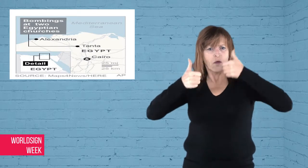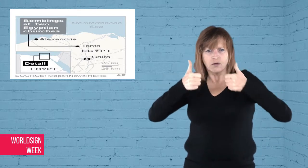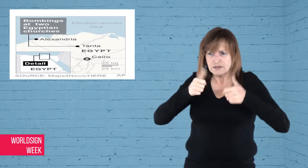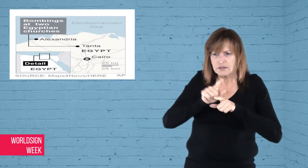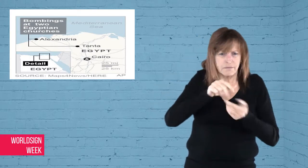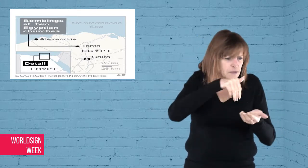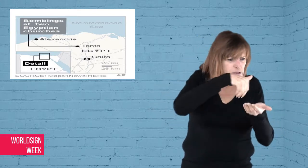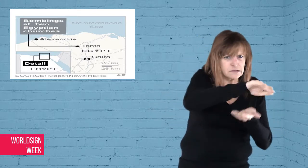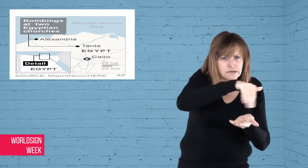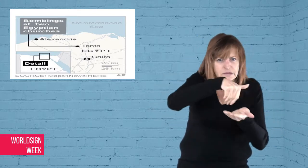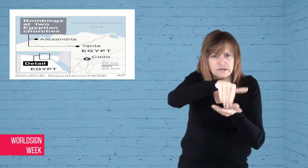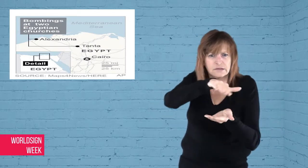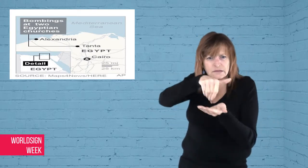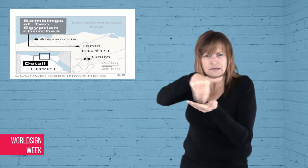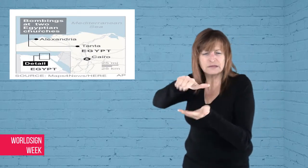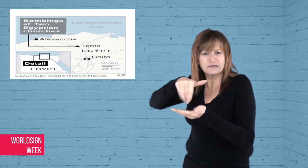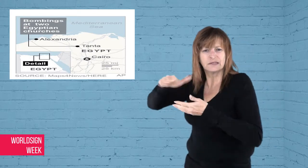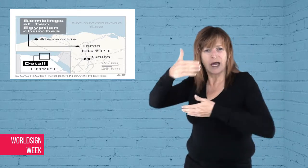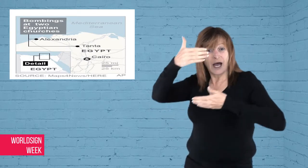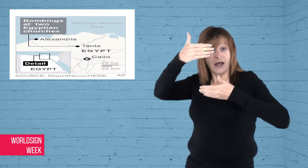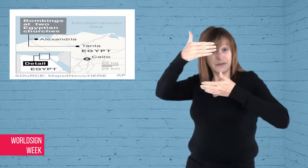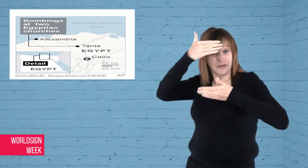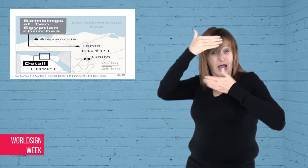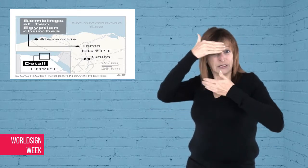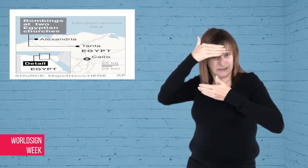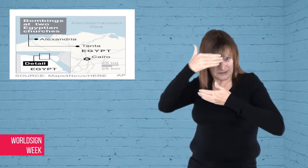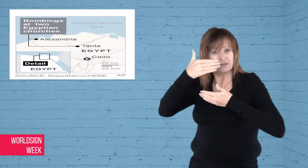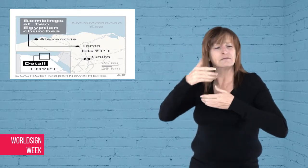authorities root out the terrorist